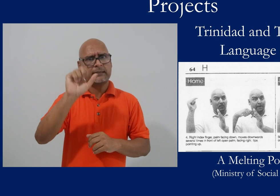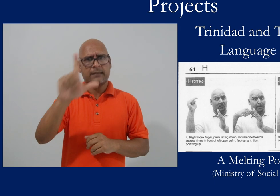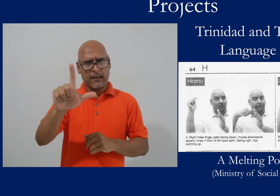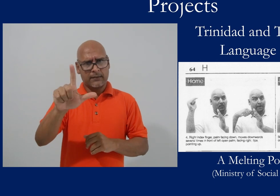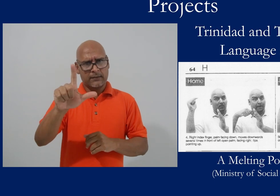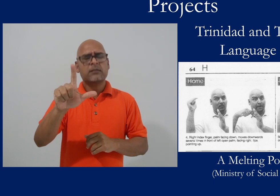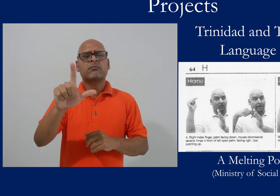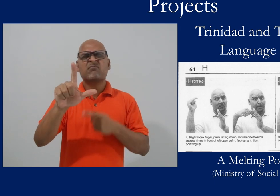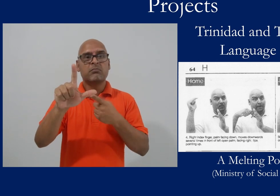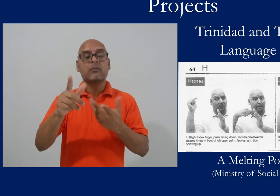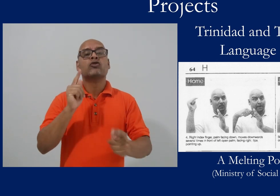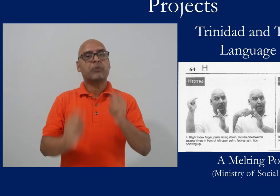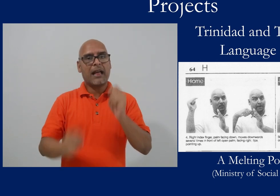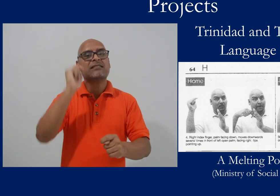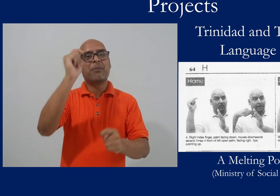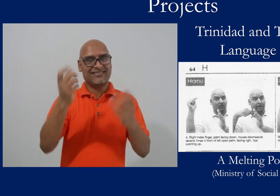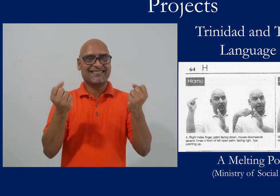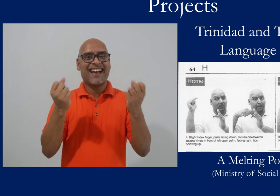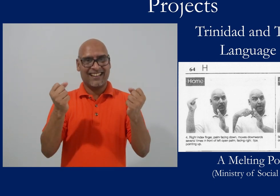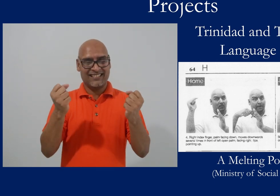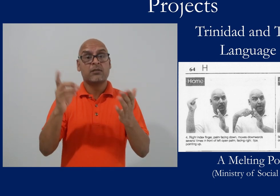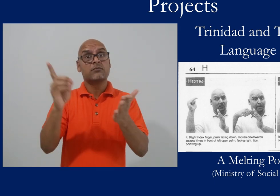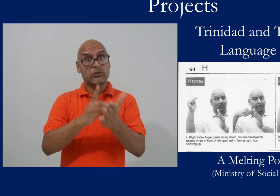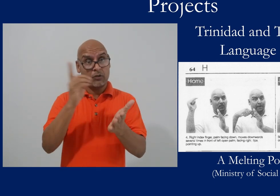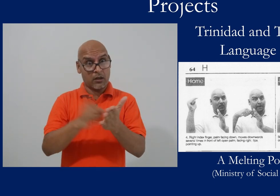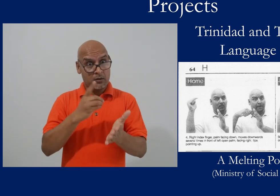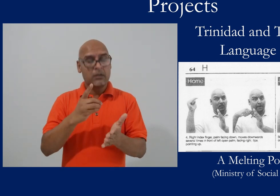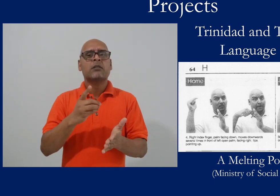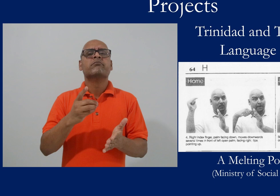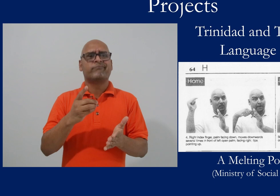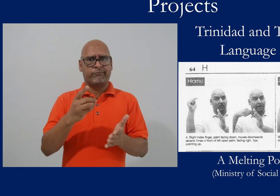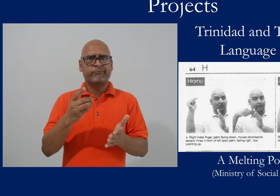We start with TTSL which is Trinidad and Tobago Sign Language. There was a dictionary project.